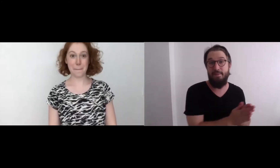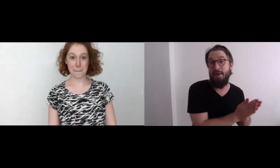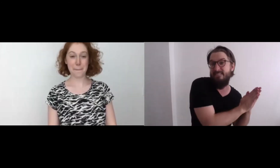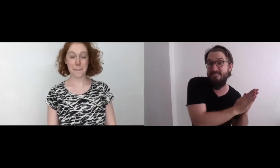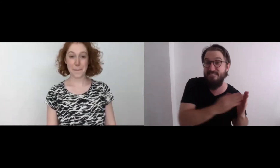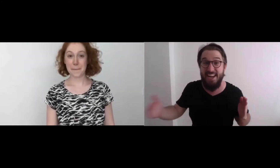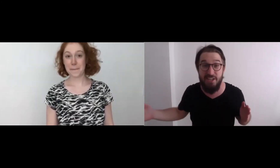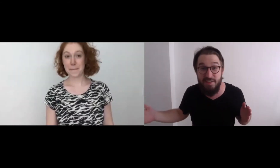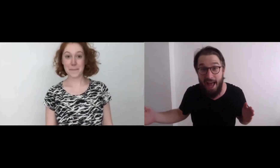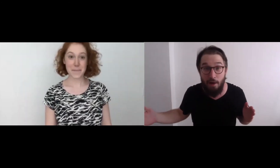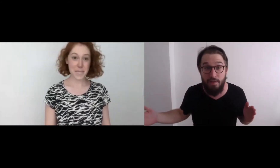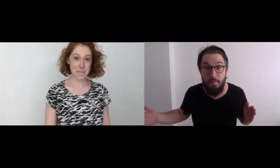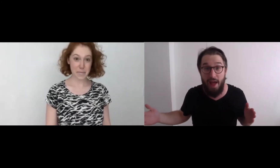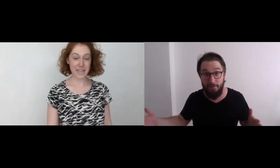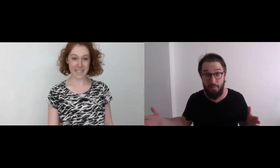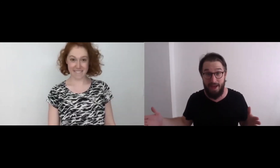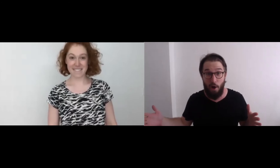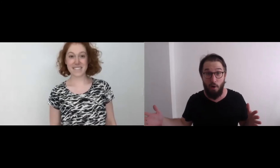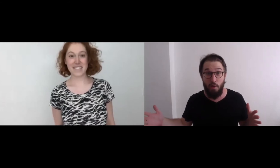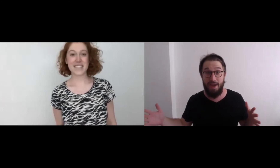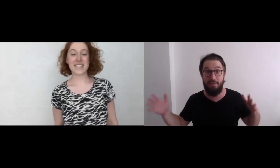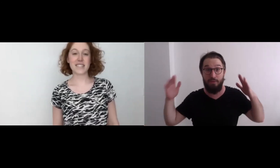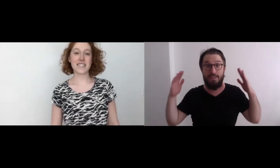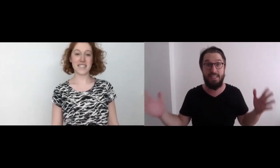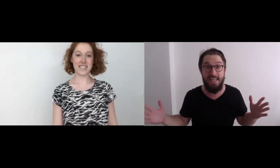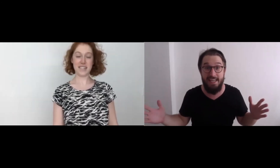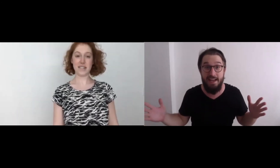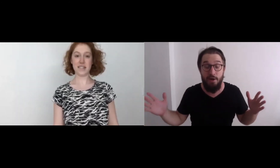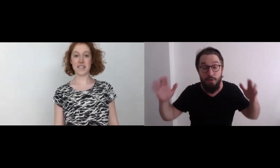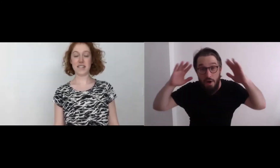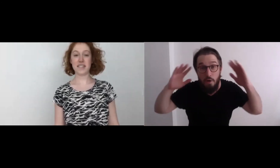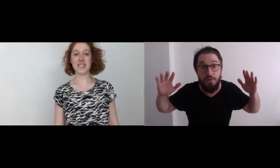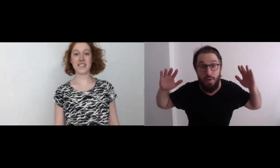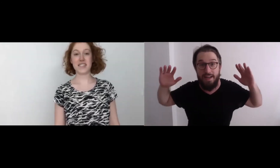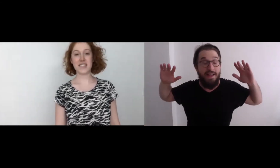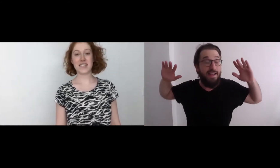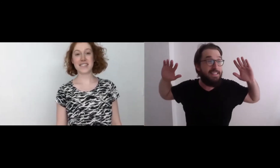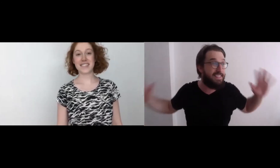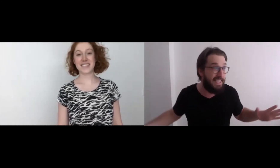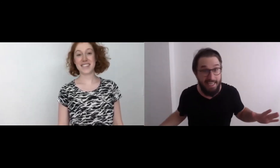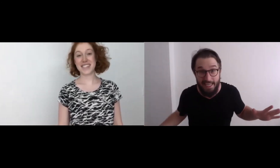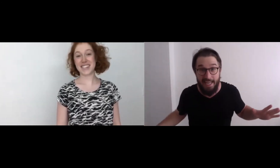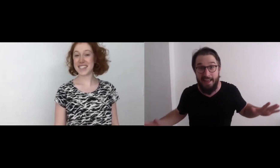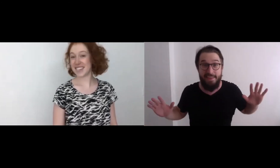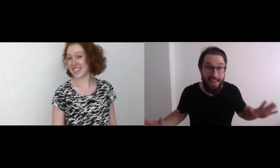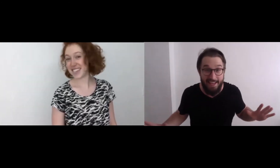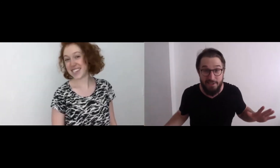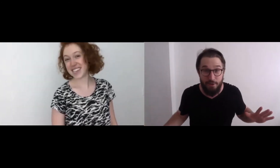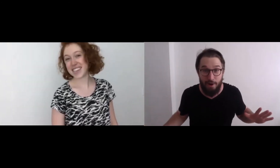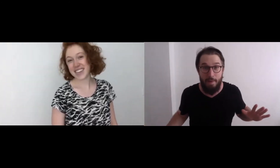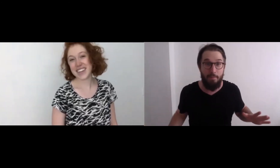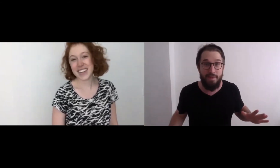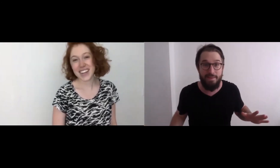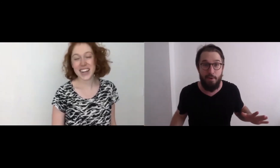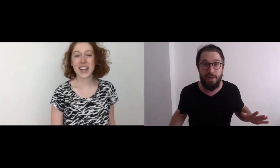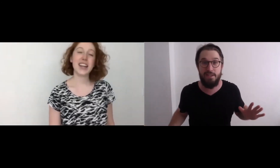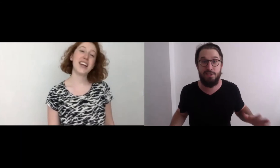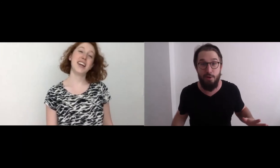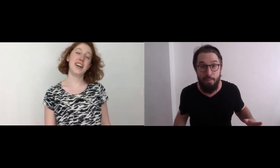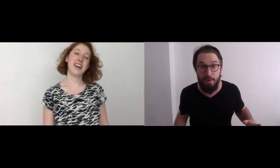and finish the alpha—alphabet all the way through Z. Who knows what silly things you'll come up with to put in the soup?